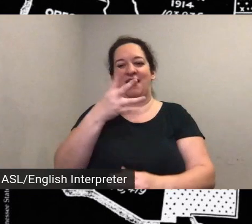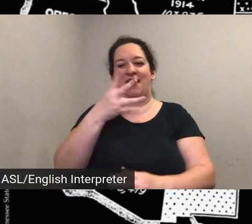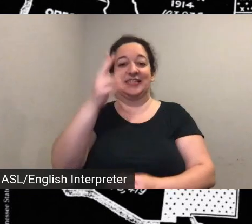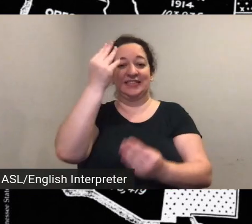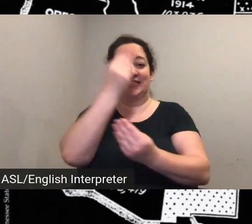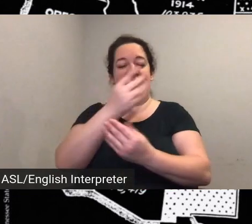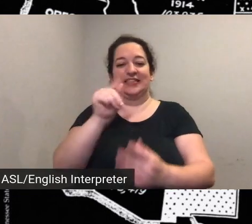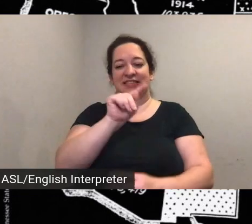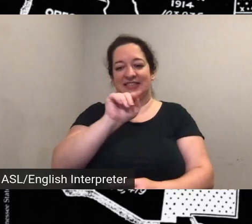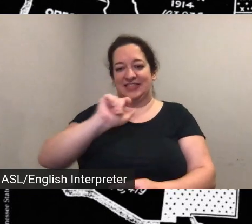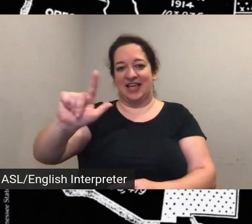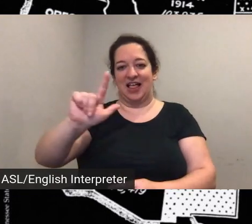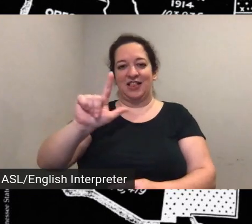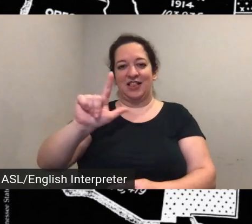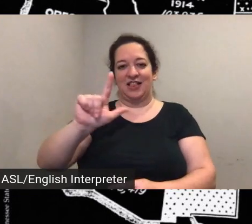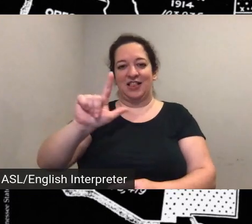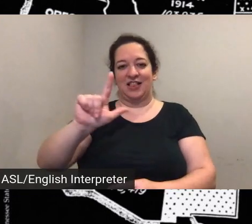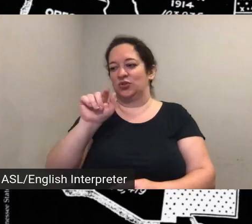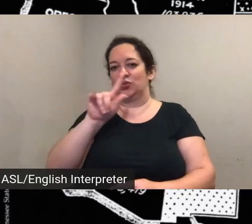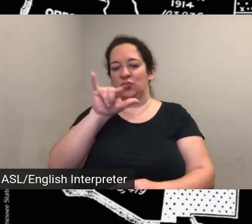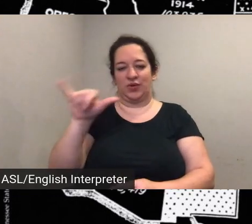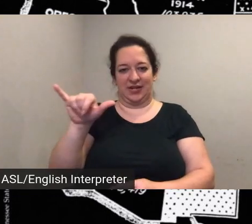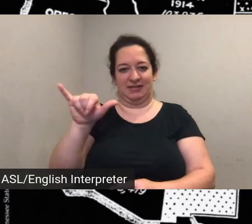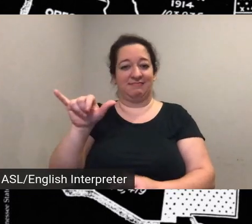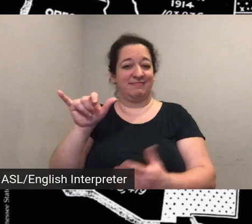t-e-l-s-t-r-y and uh we look forward to hearing from